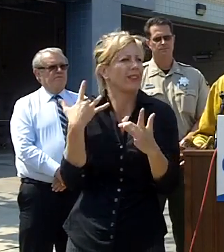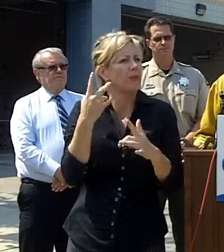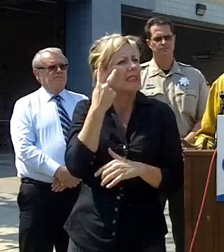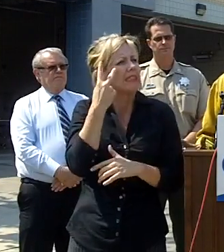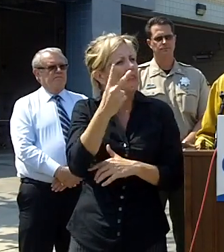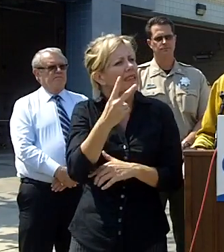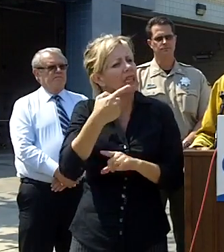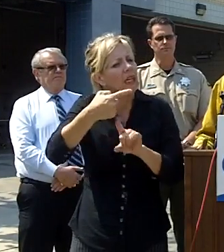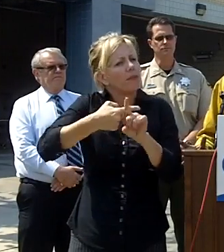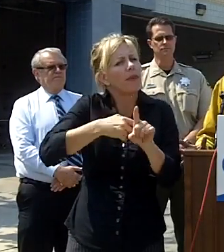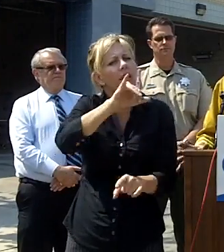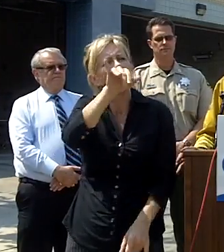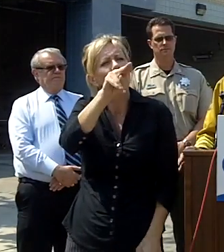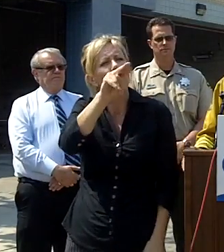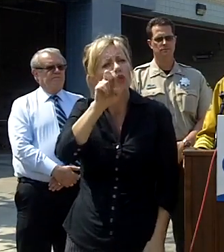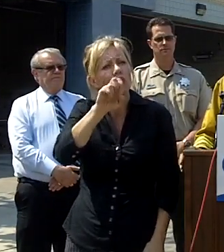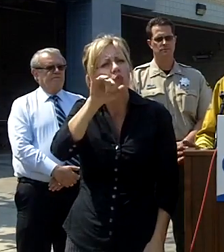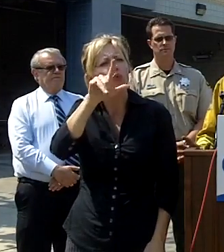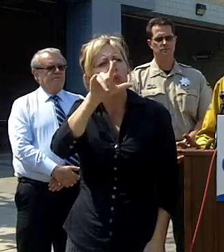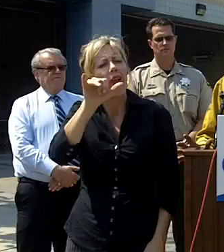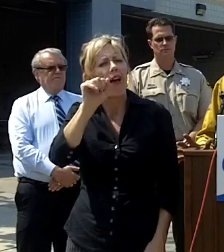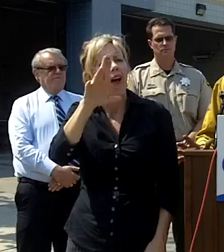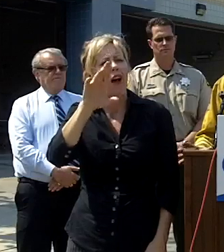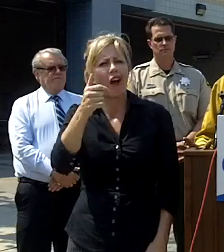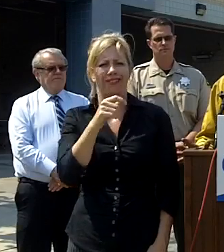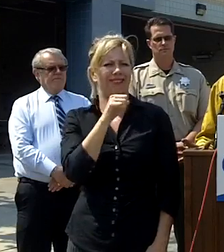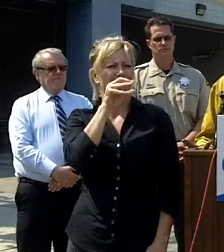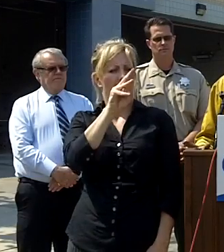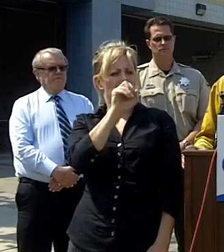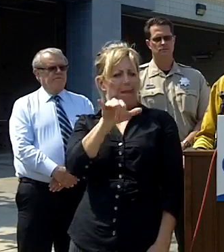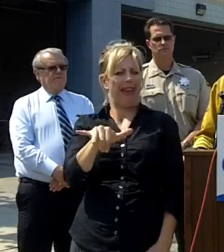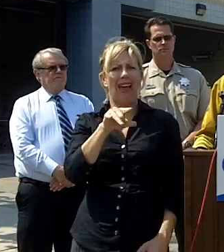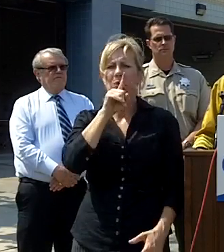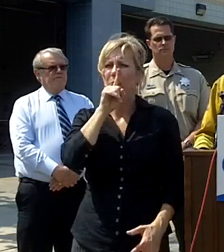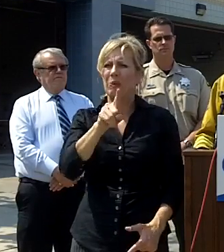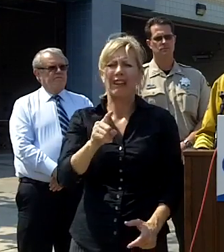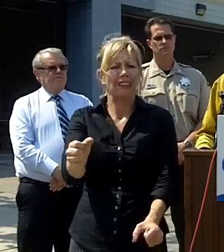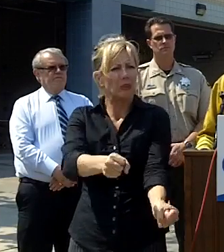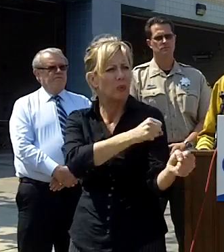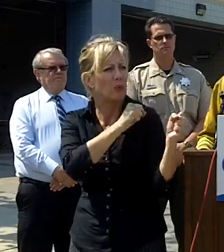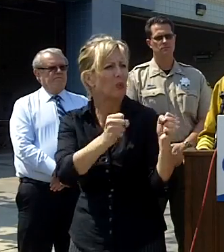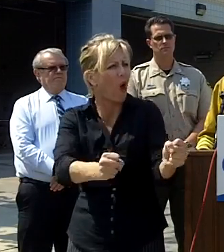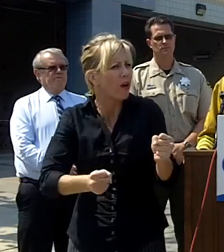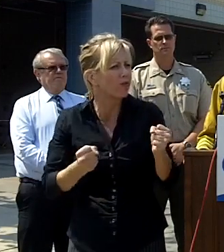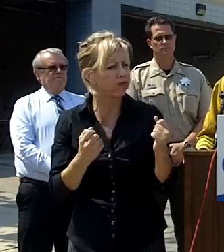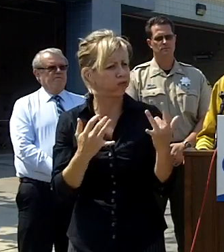July and August not in May the fire behavior was extreme and from the minute that fire started it